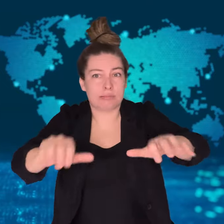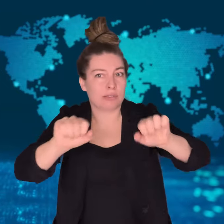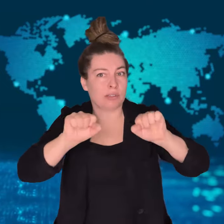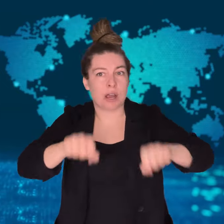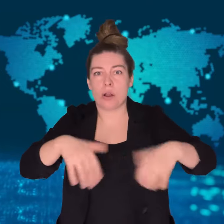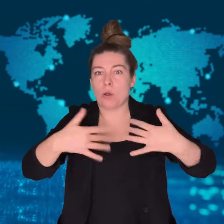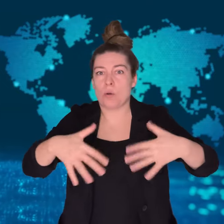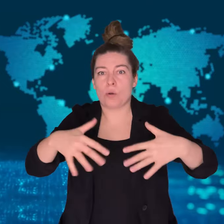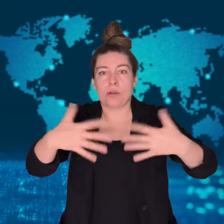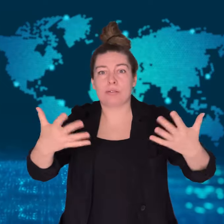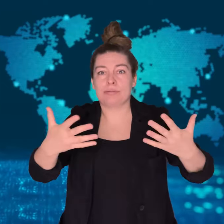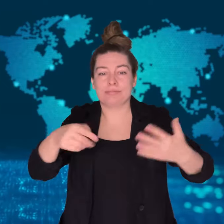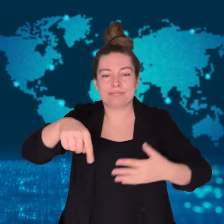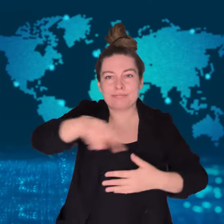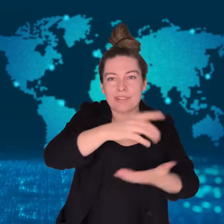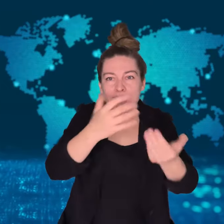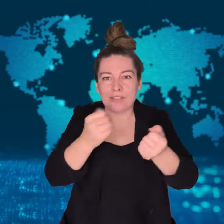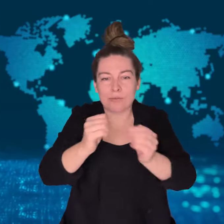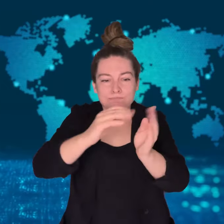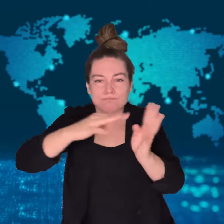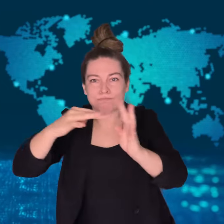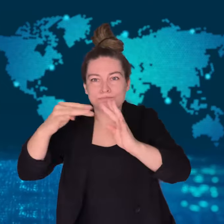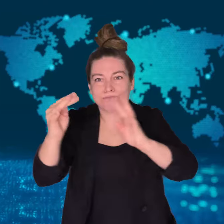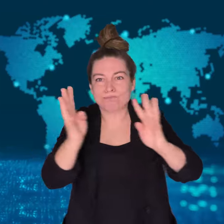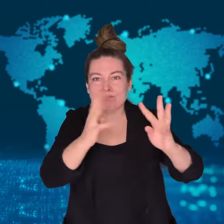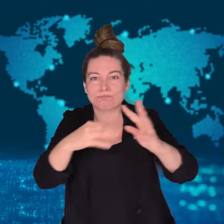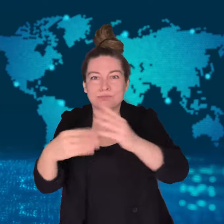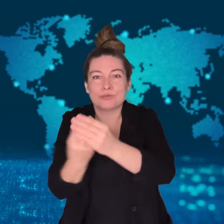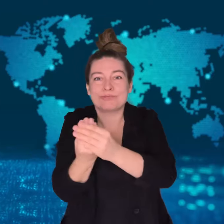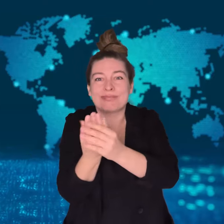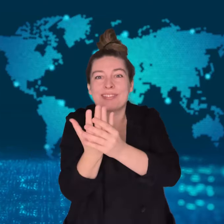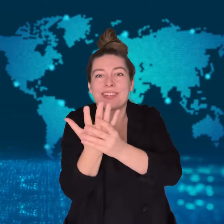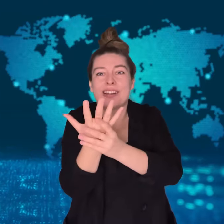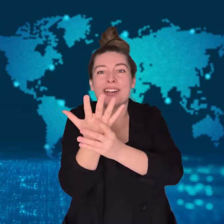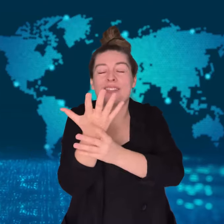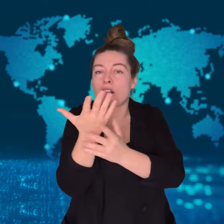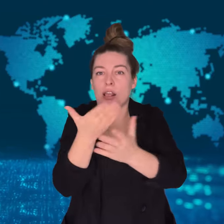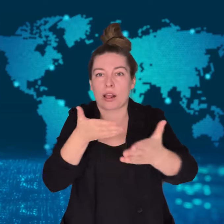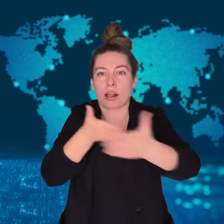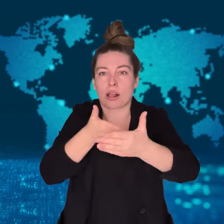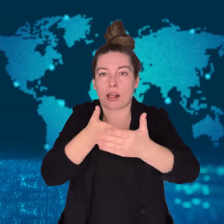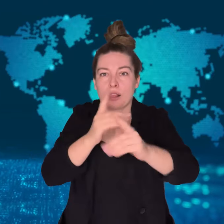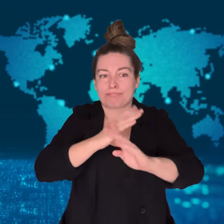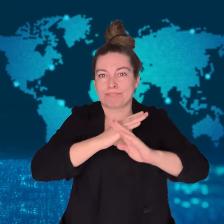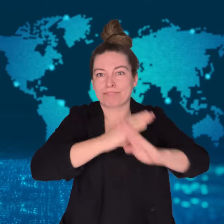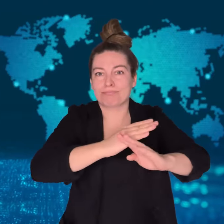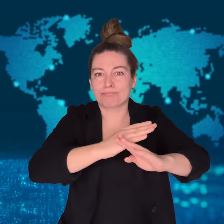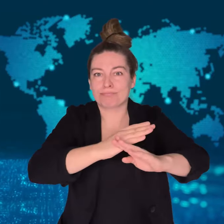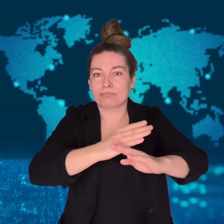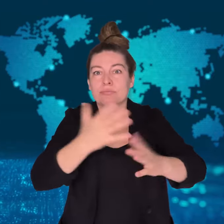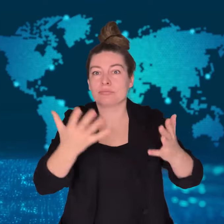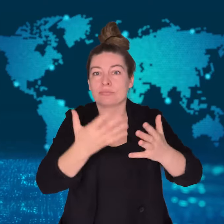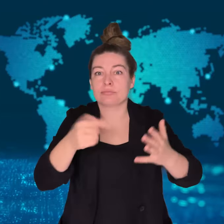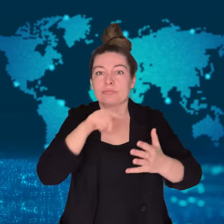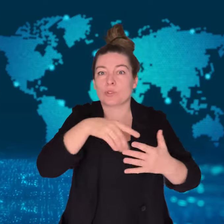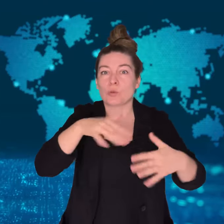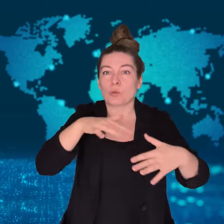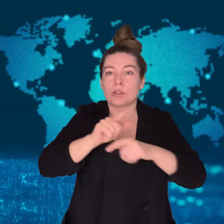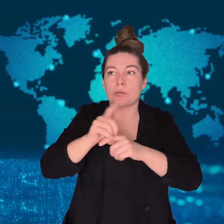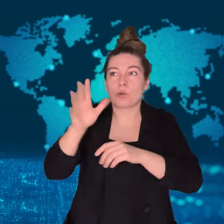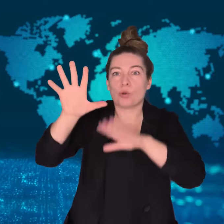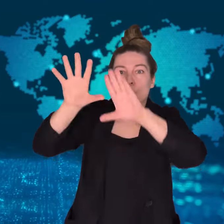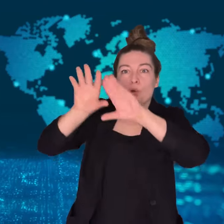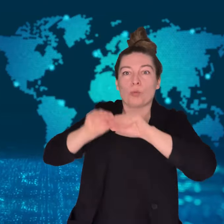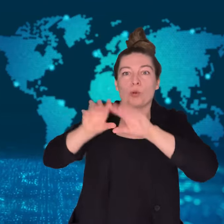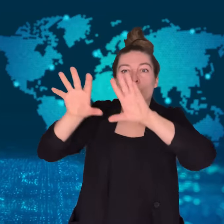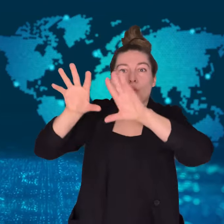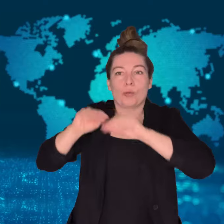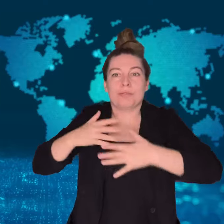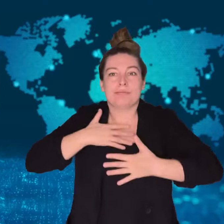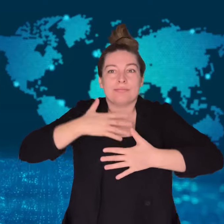fertilizer are released into the sea, it could cause excessive growth of algae.